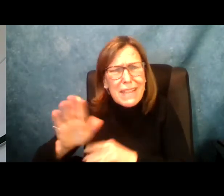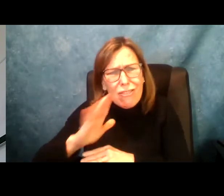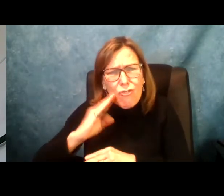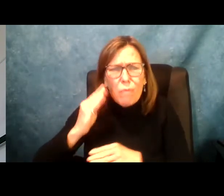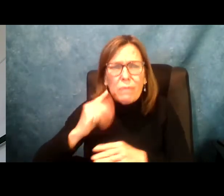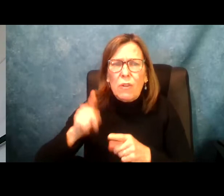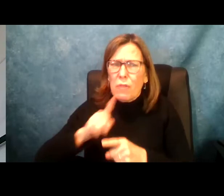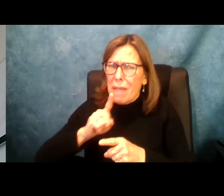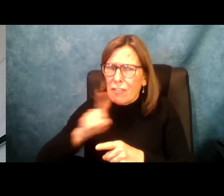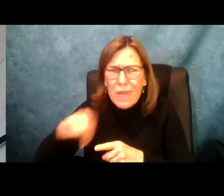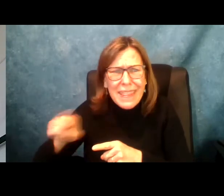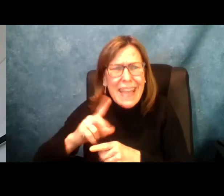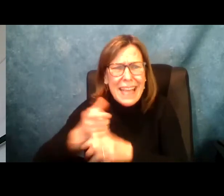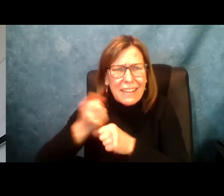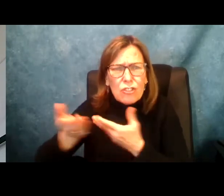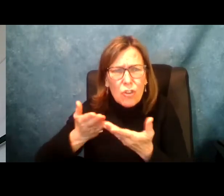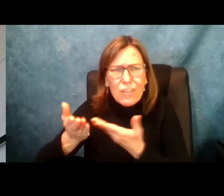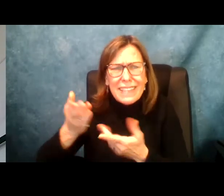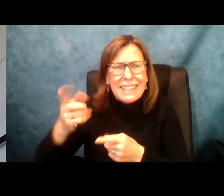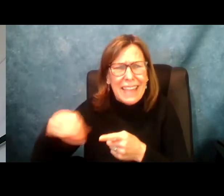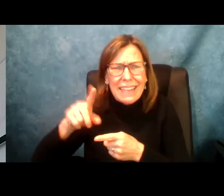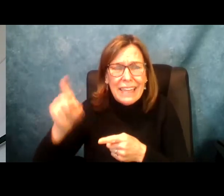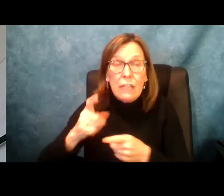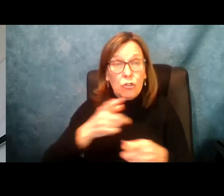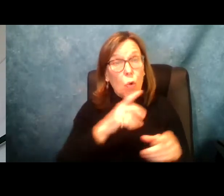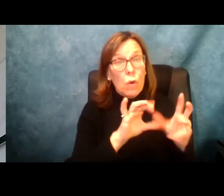that we are adequately paying workers so that we can get the